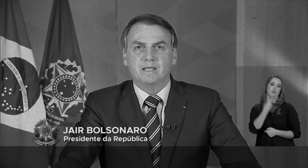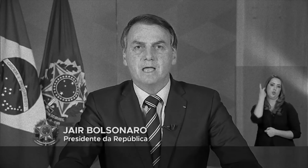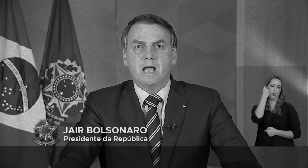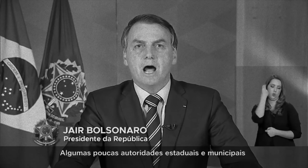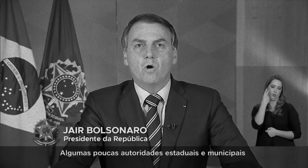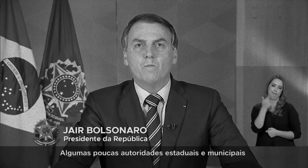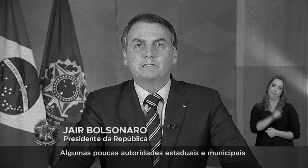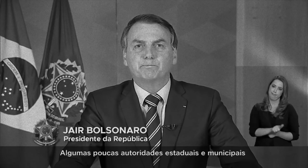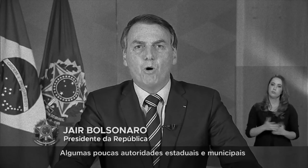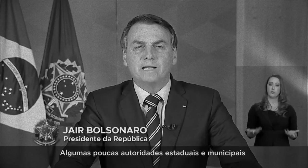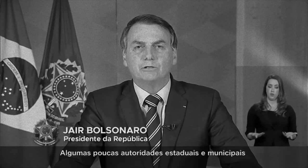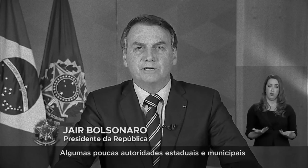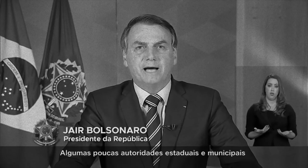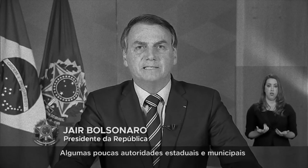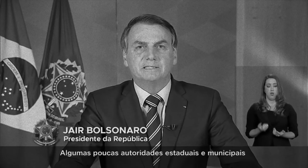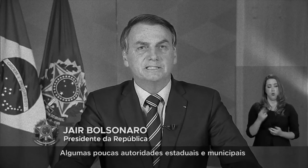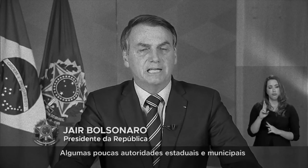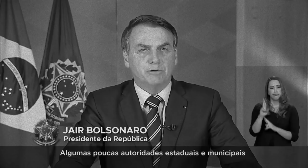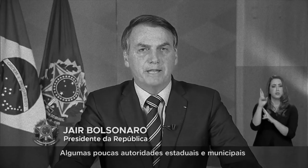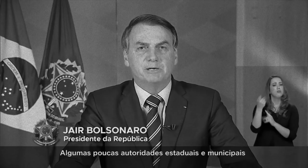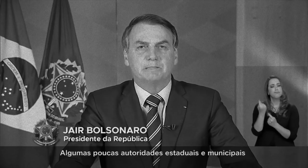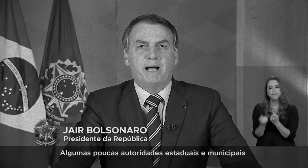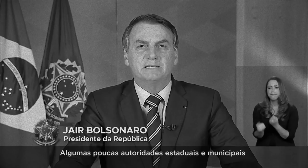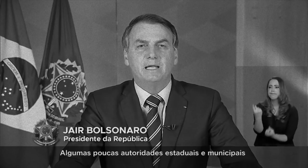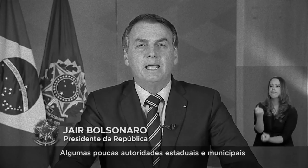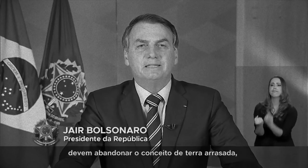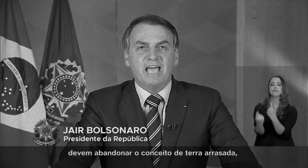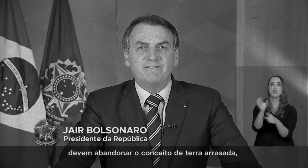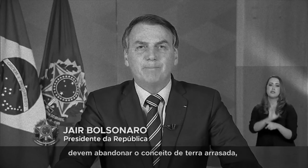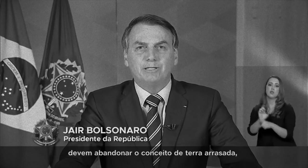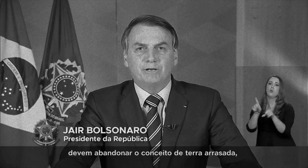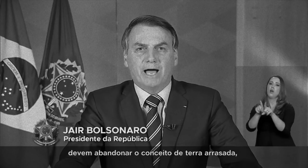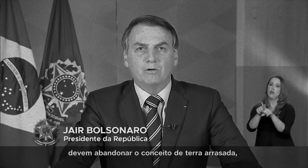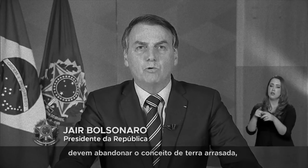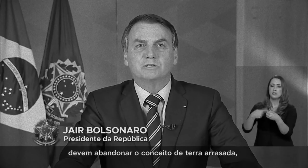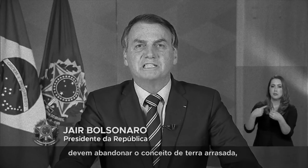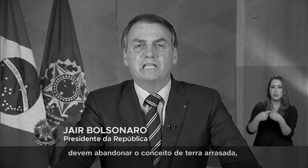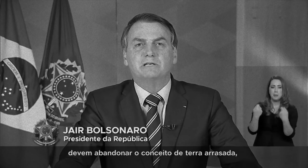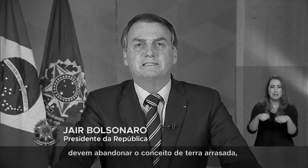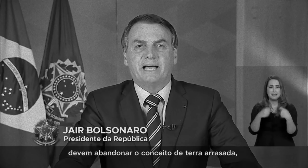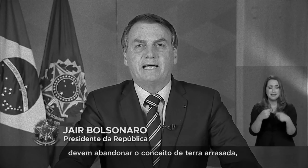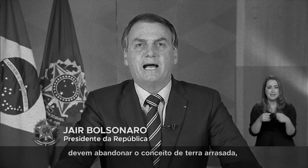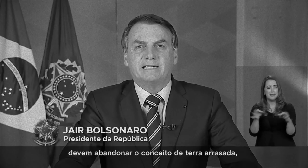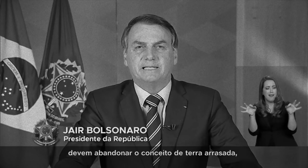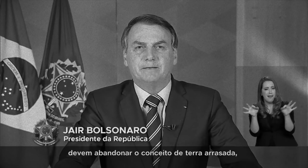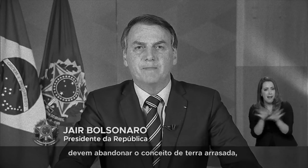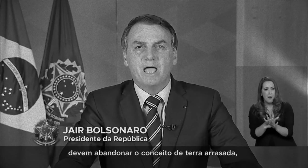A few State and City officials must abandon the concept of scorched earth,